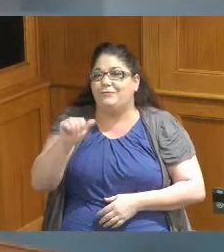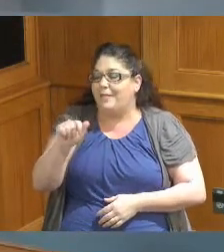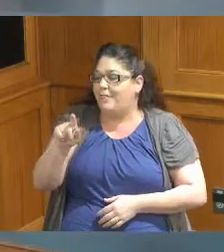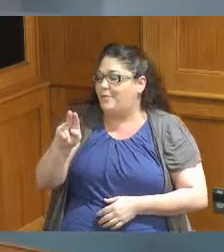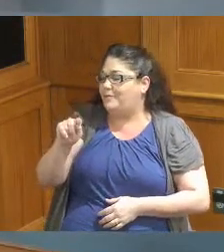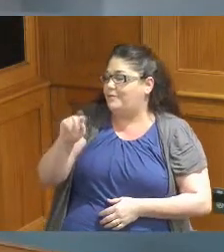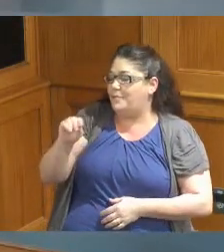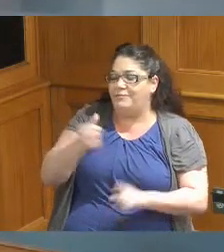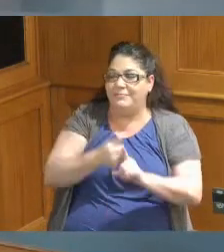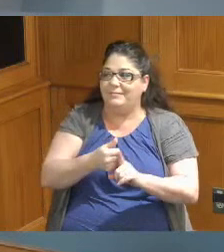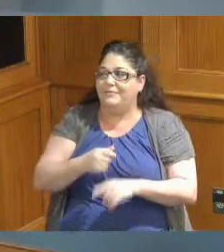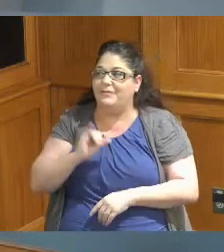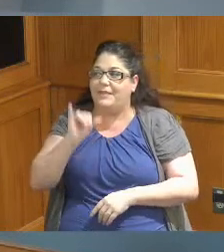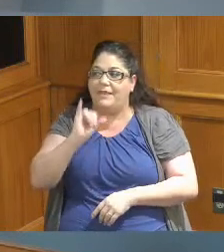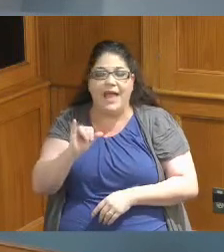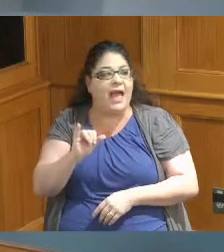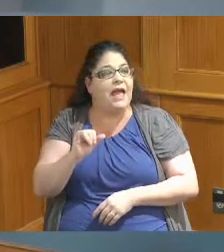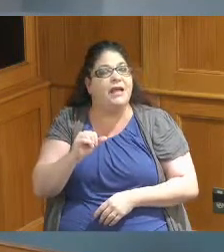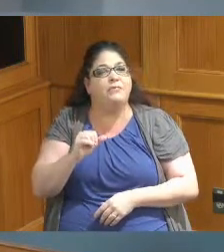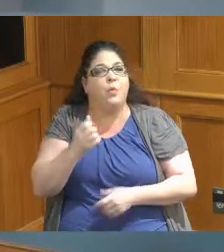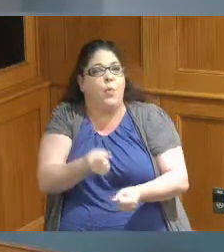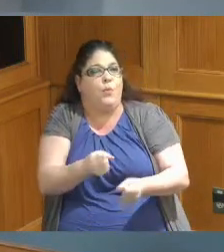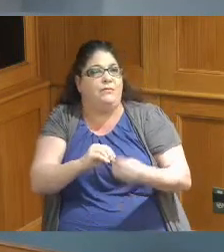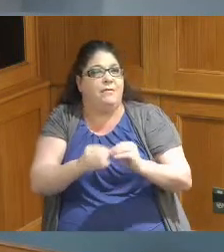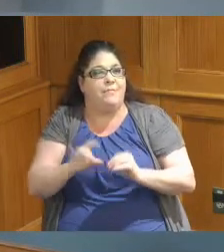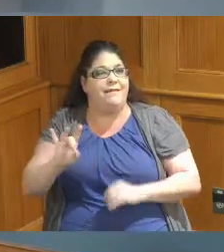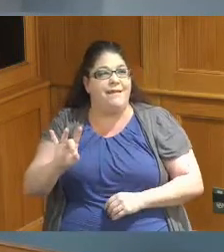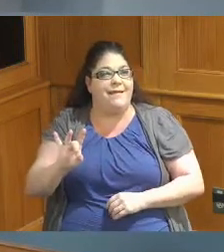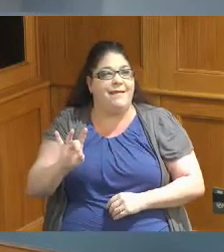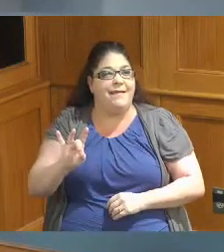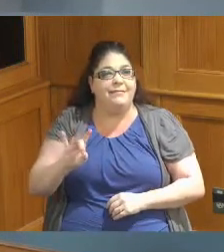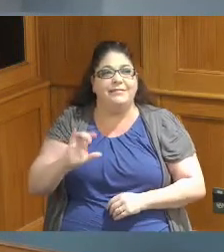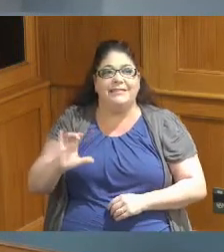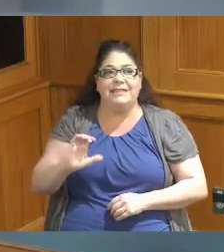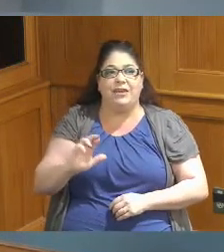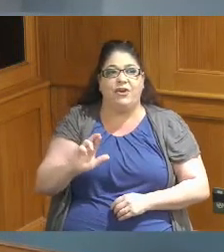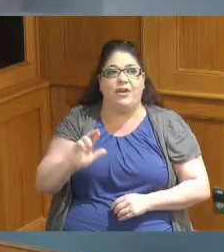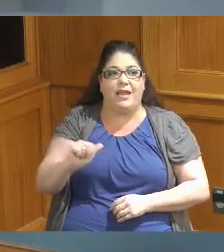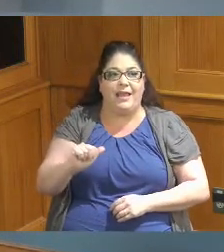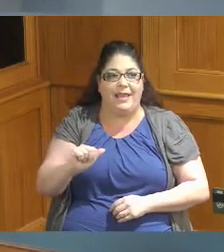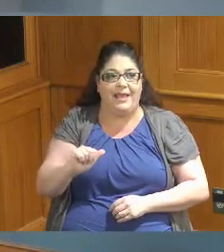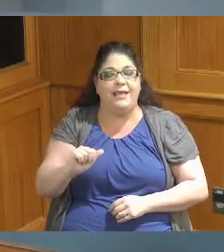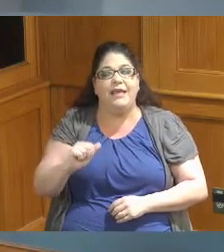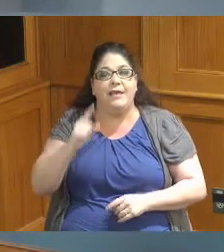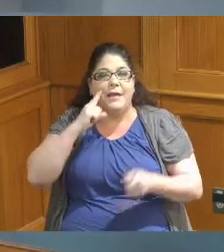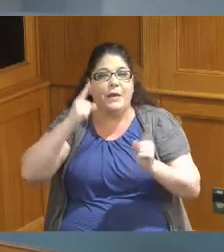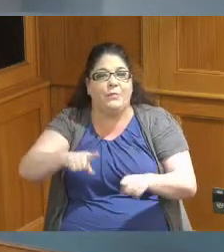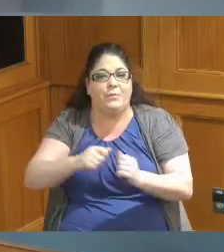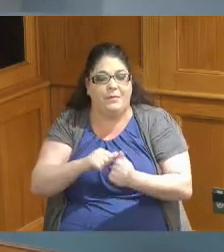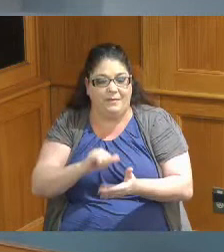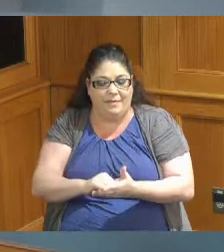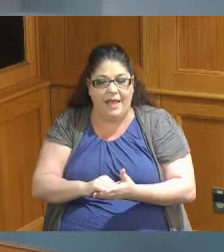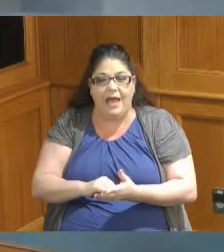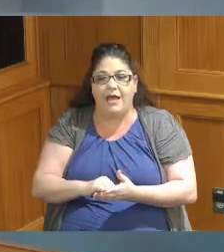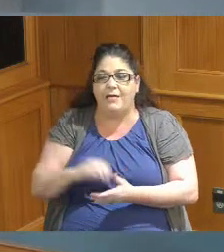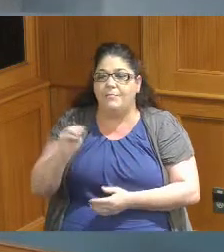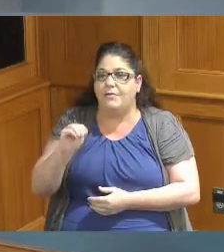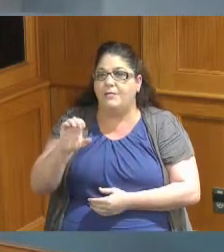item number eight this is the uh the CRA agreement with McCluskey Chevrolet we're